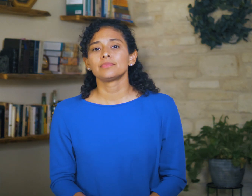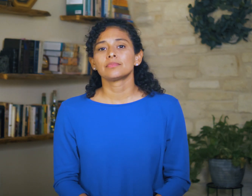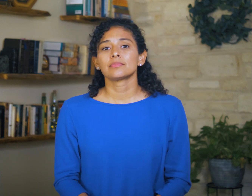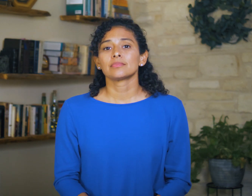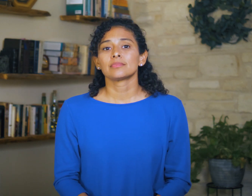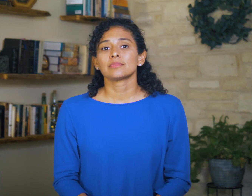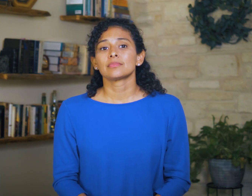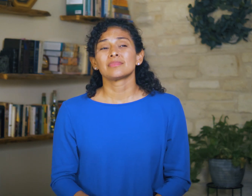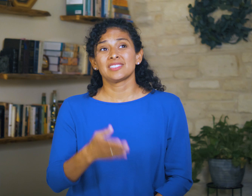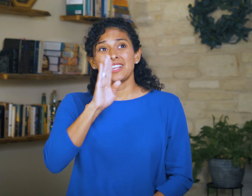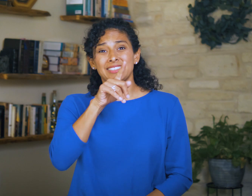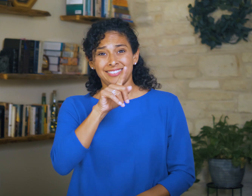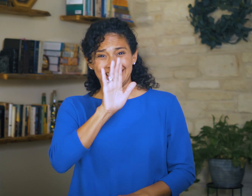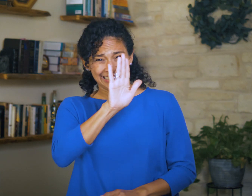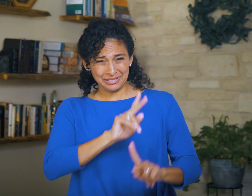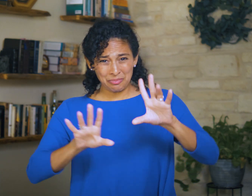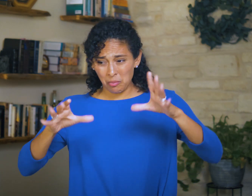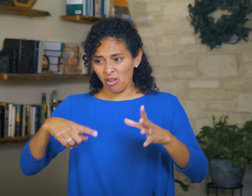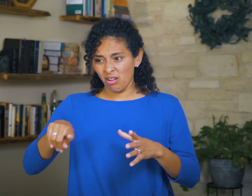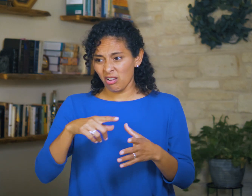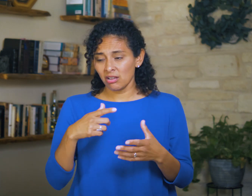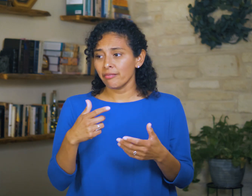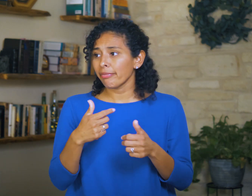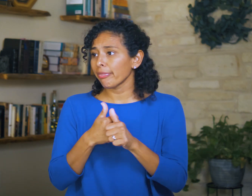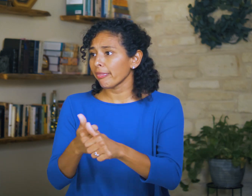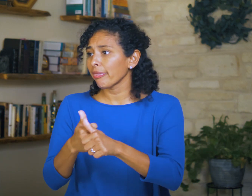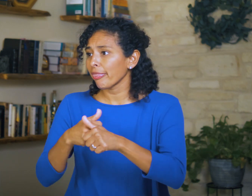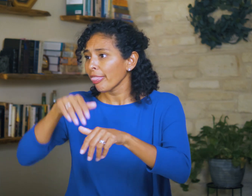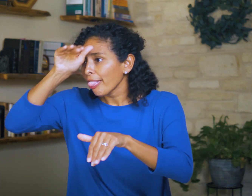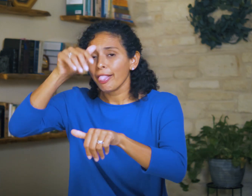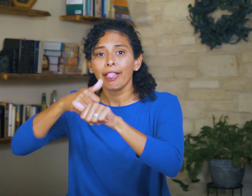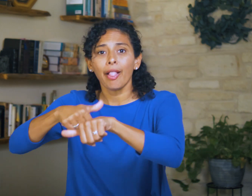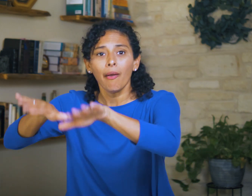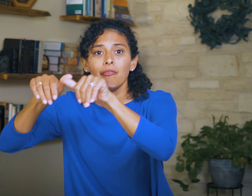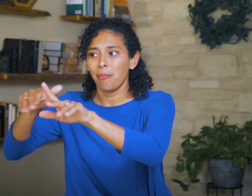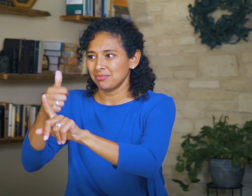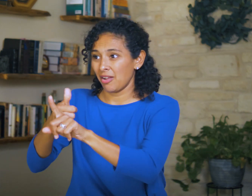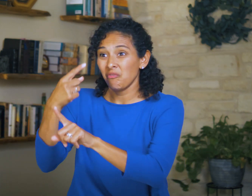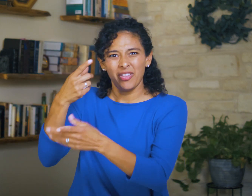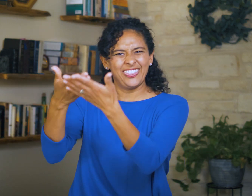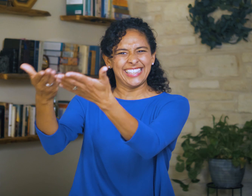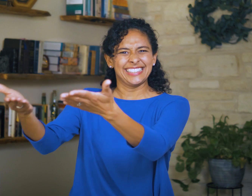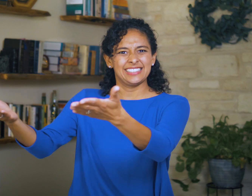His people give themselves up for mere things,